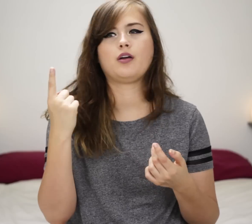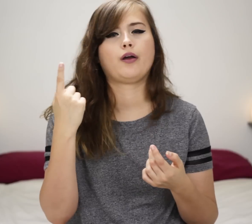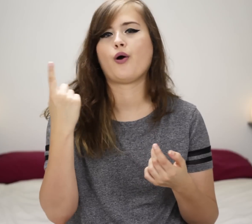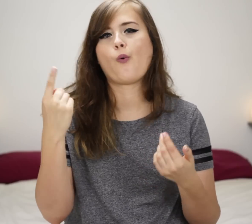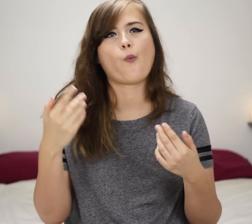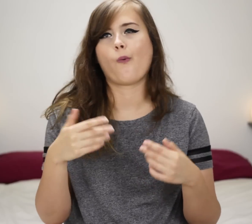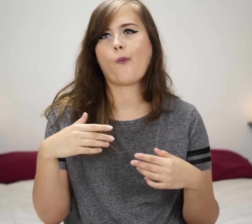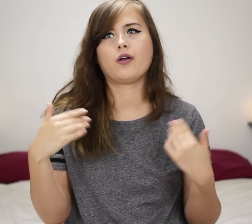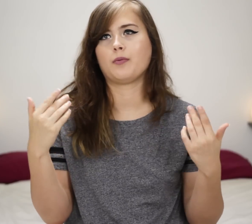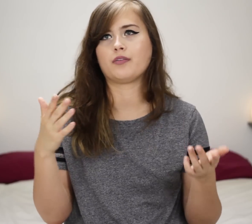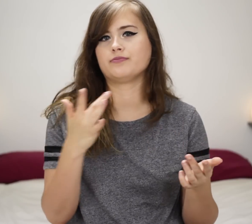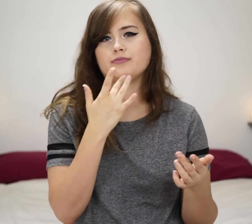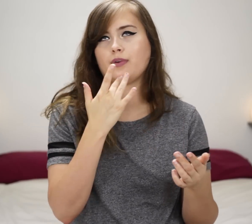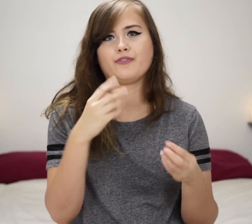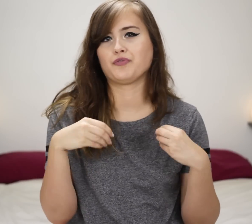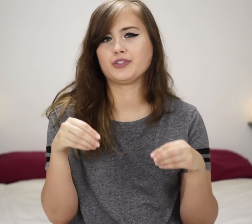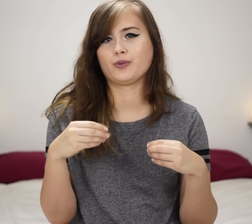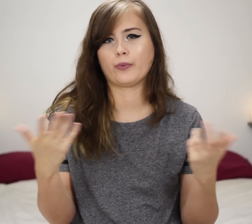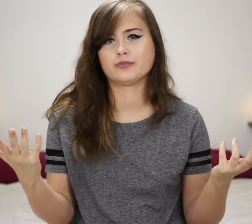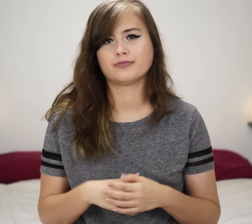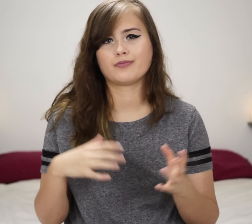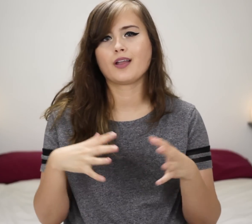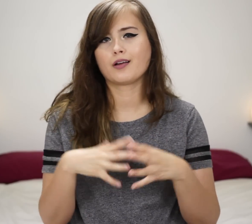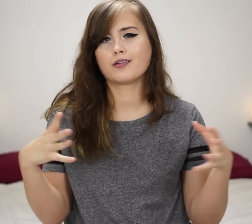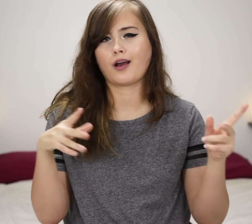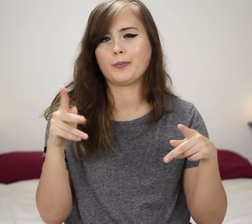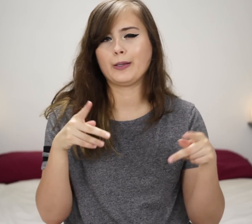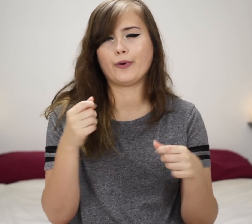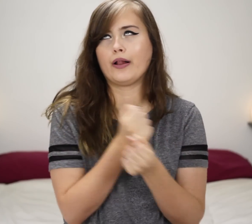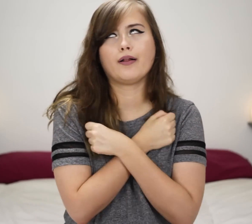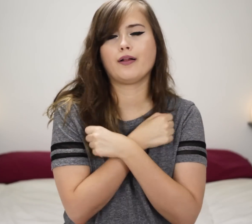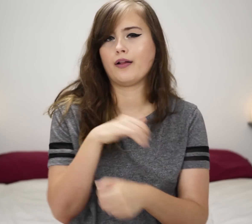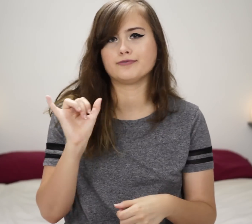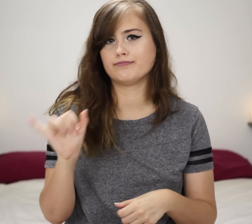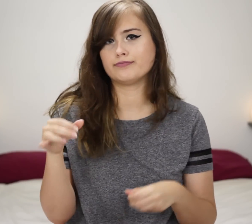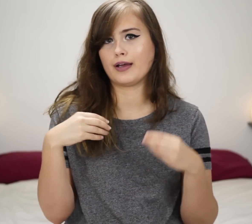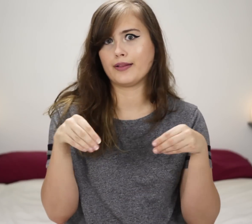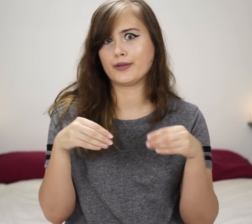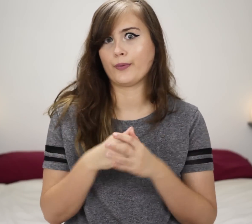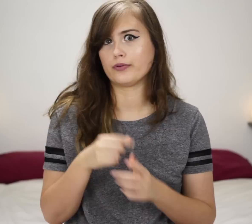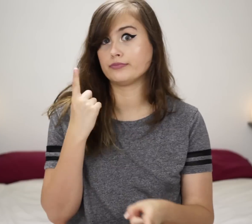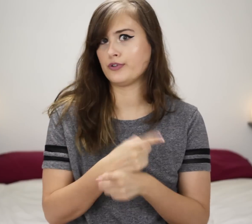It's one of my favourite stores. A lot of people love this store, right?